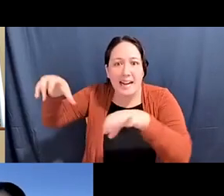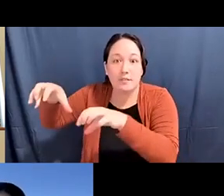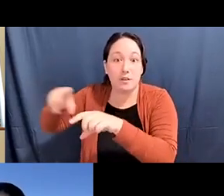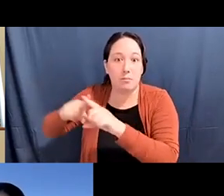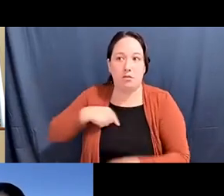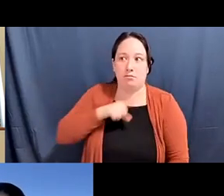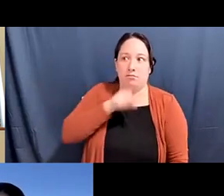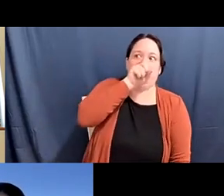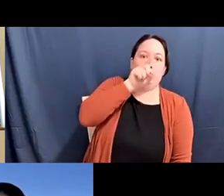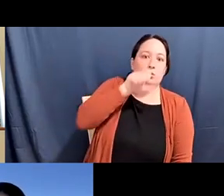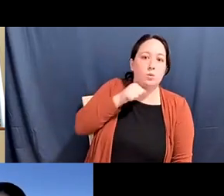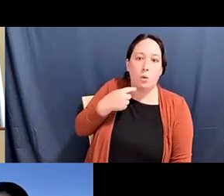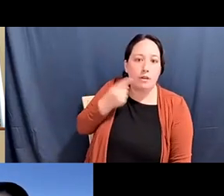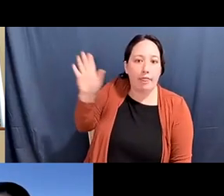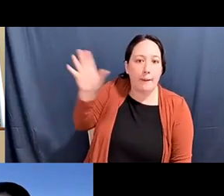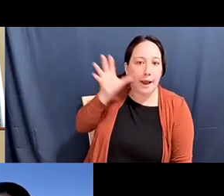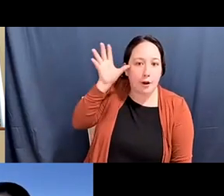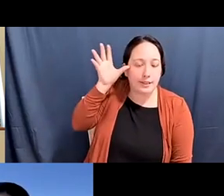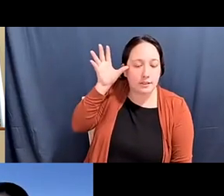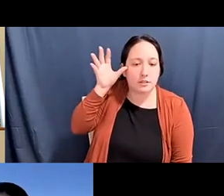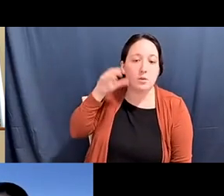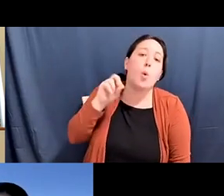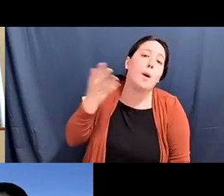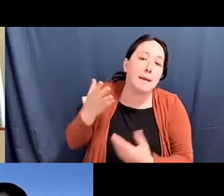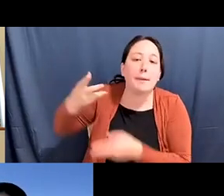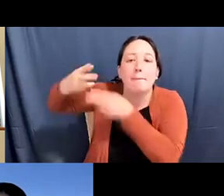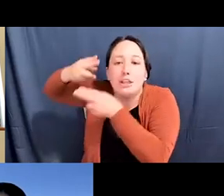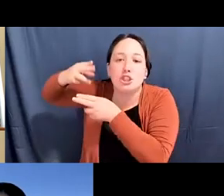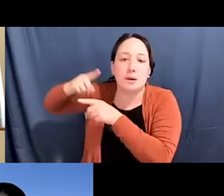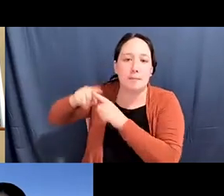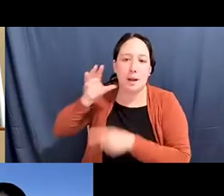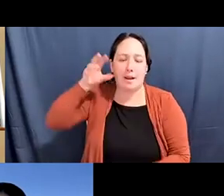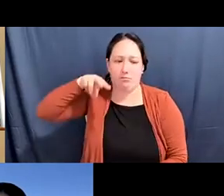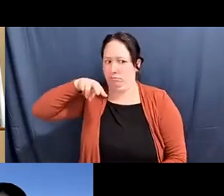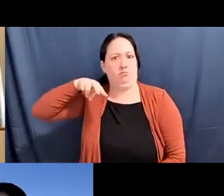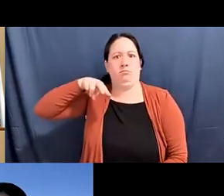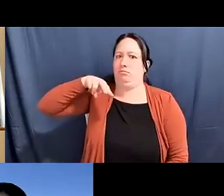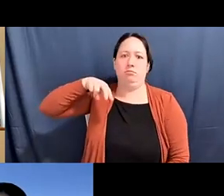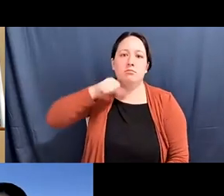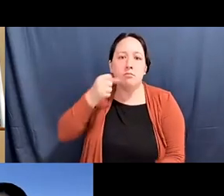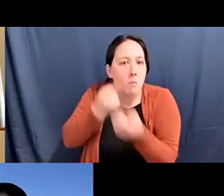pam tau lee: or they're... they... they have, but their parents are like not really supporting them.